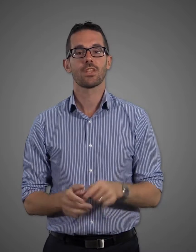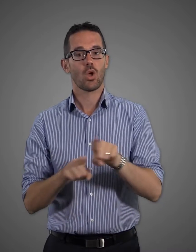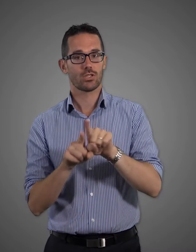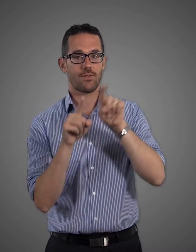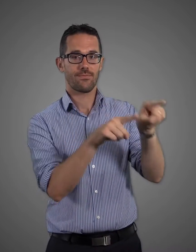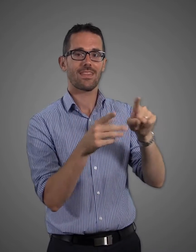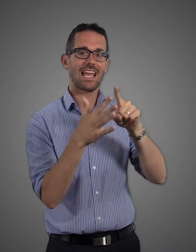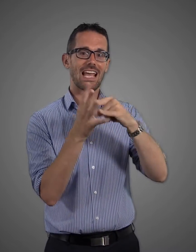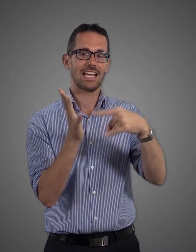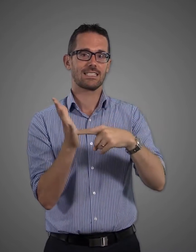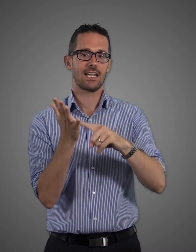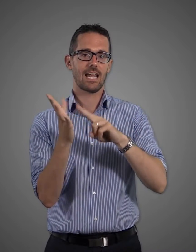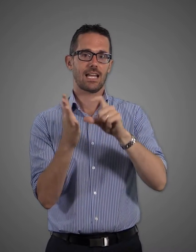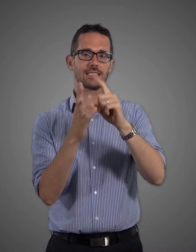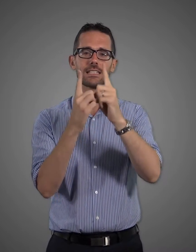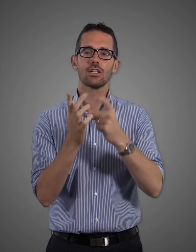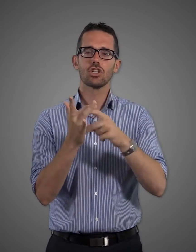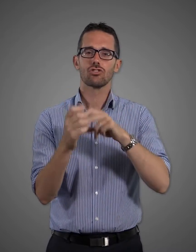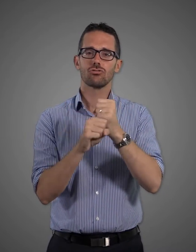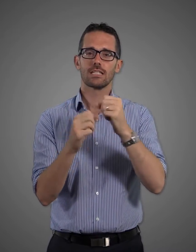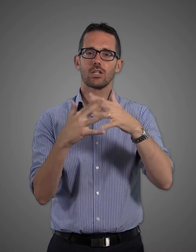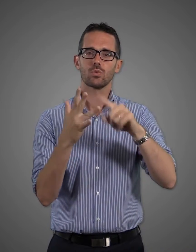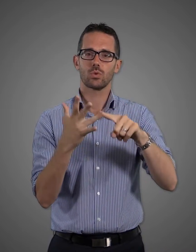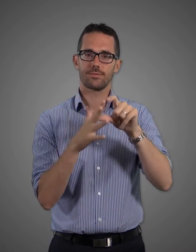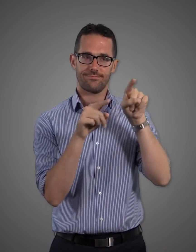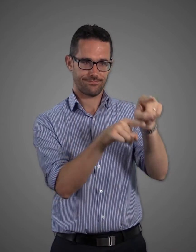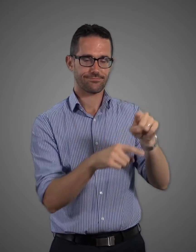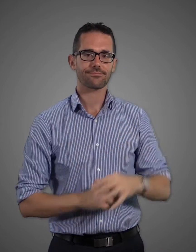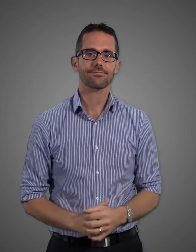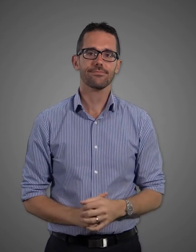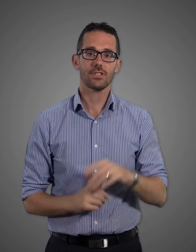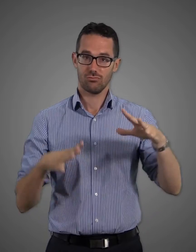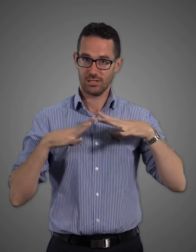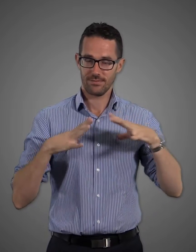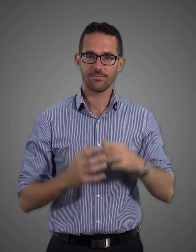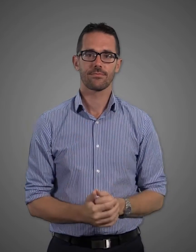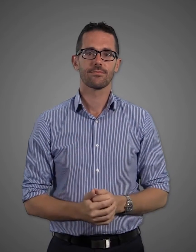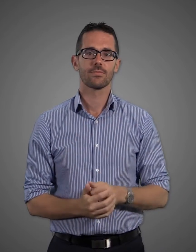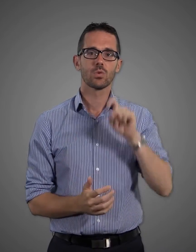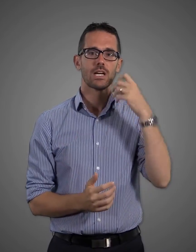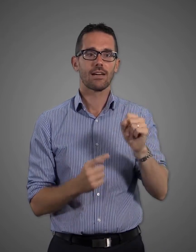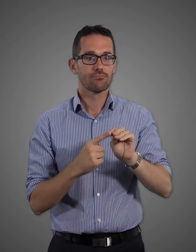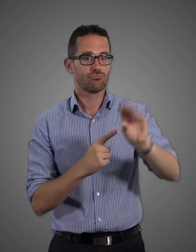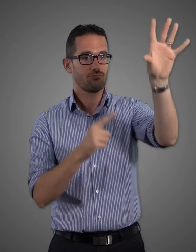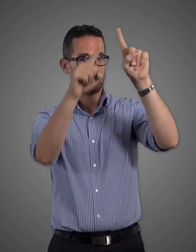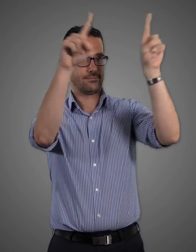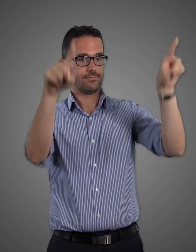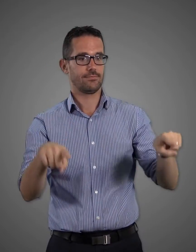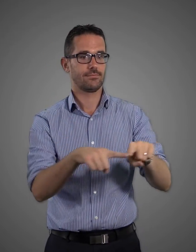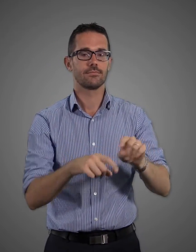Secondly, at Eastland in Ringwood which is free. Two additional Auslan interpreters will be onsite to interpret the